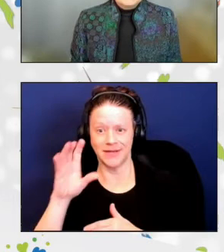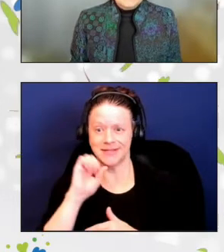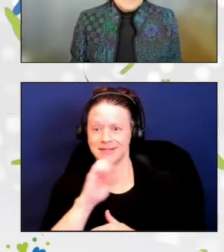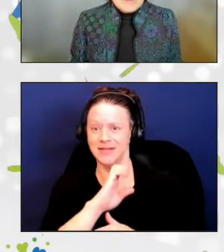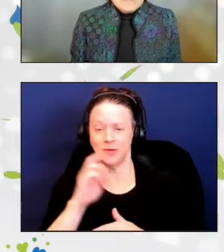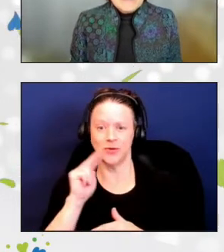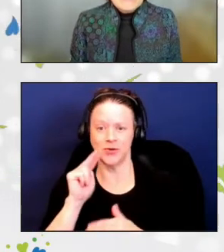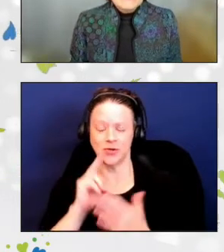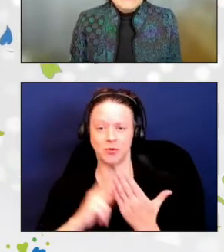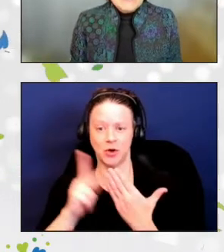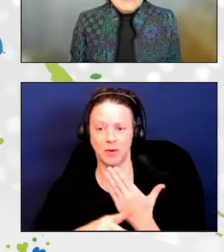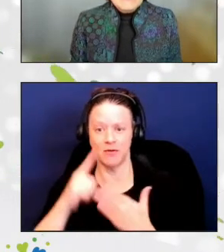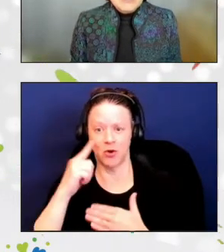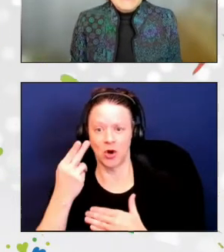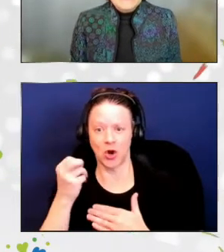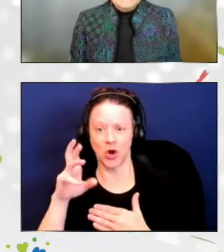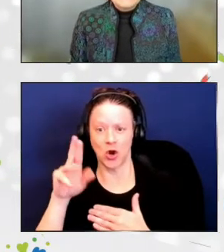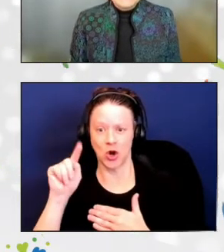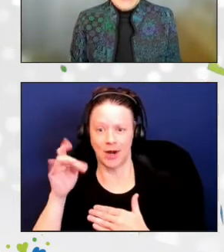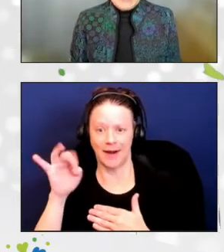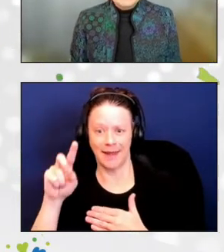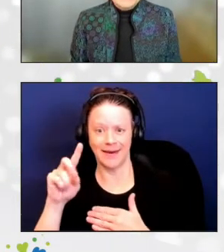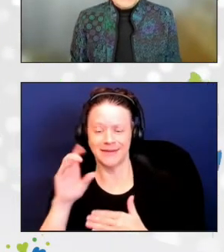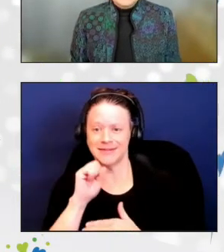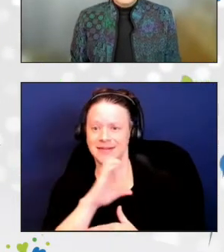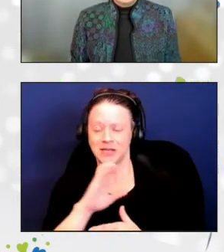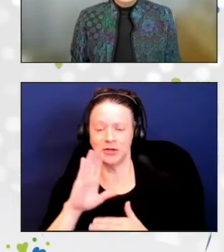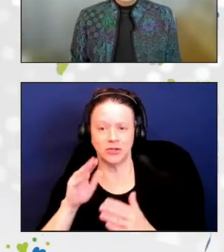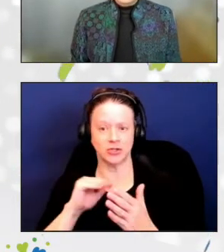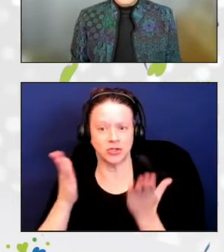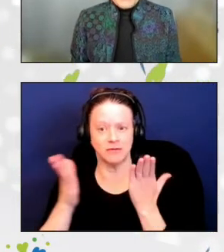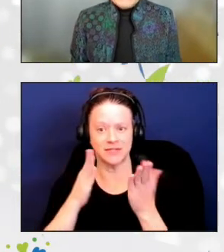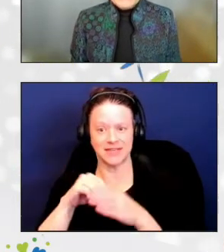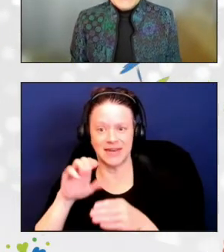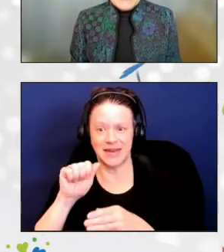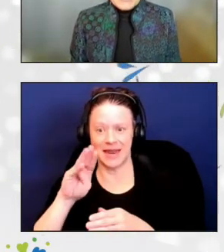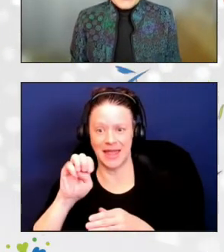for Heartland Senior Services in Ames, Iowa, for 20 years.